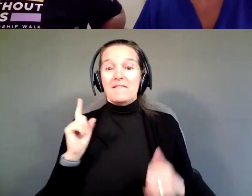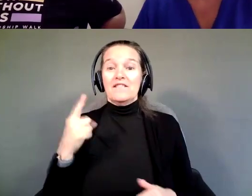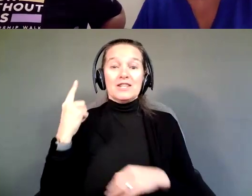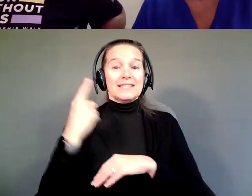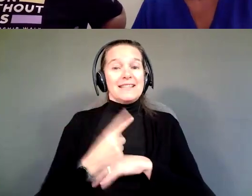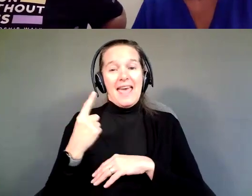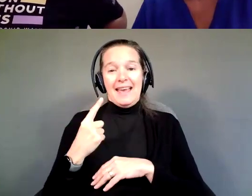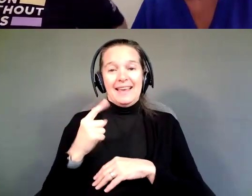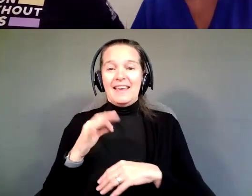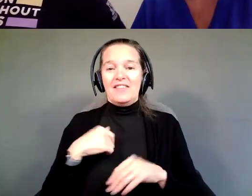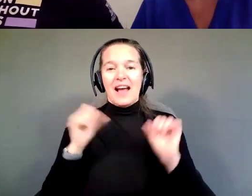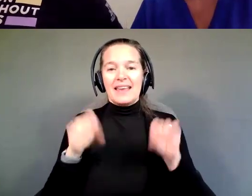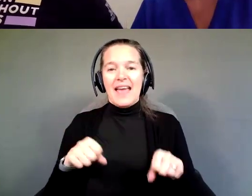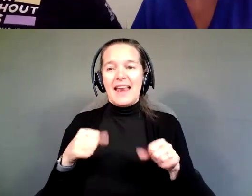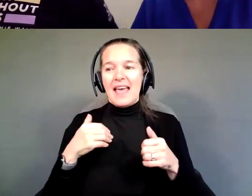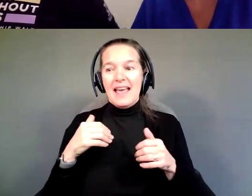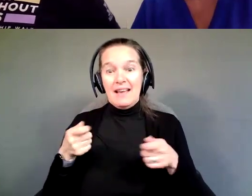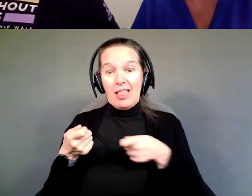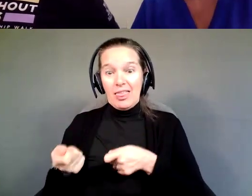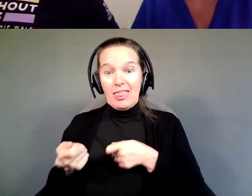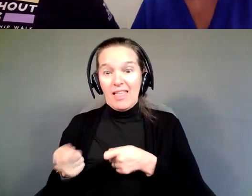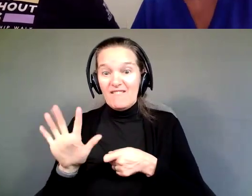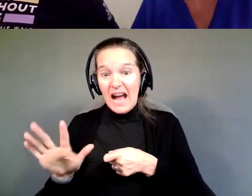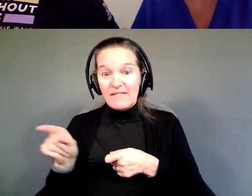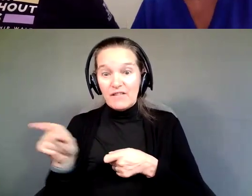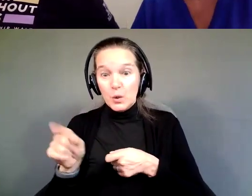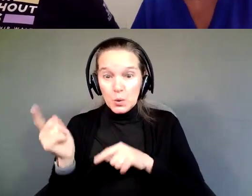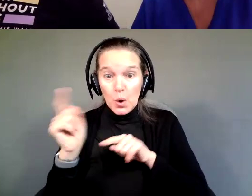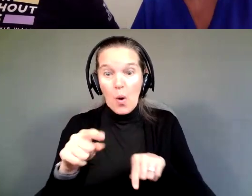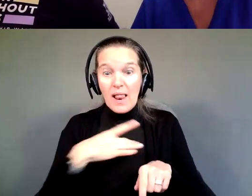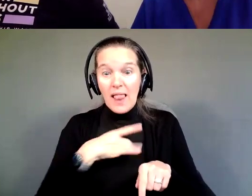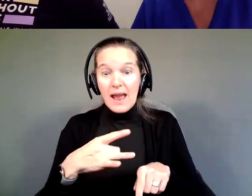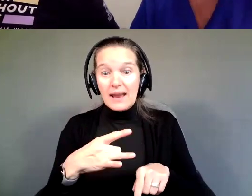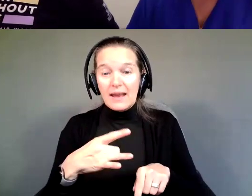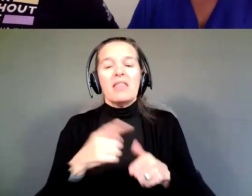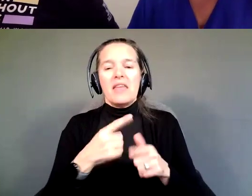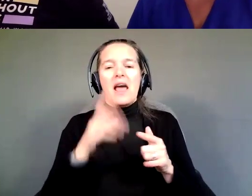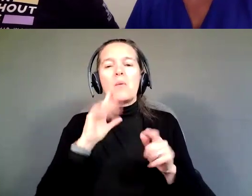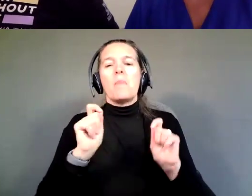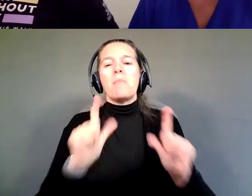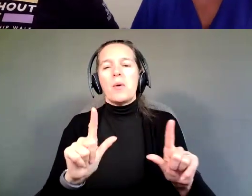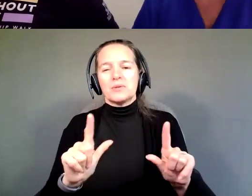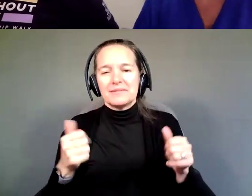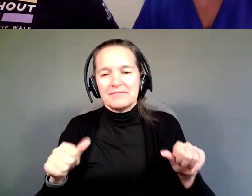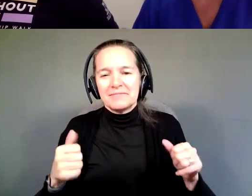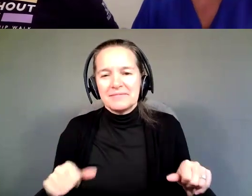If I can get five of you to go and like the page, I'm going to post. Today will be my first day. All right. But same way.